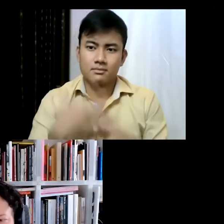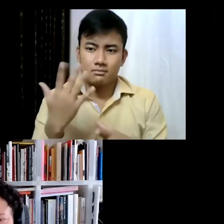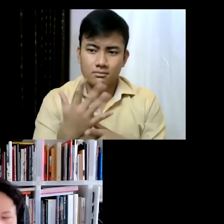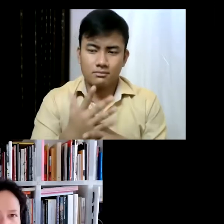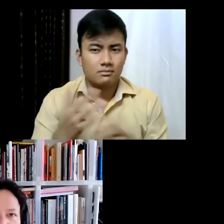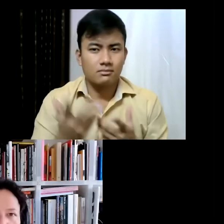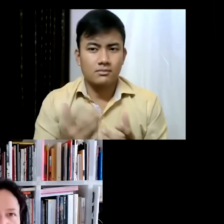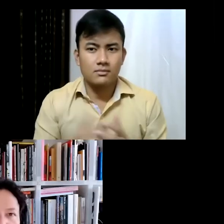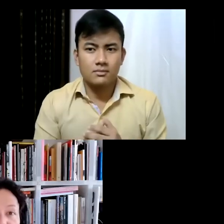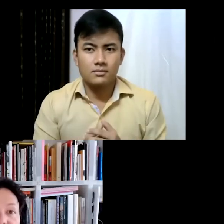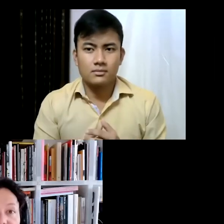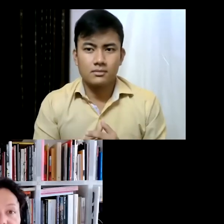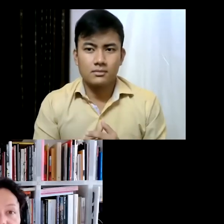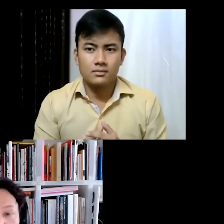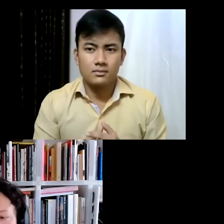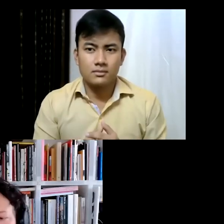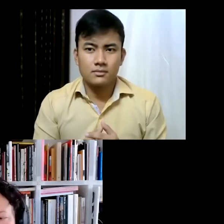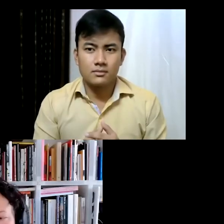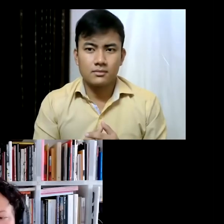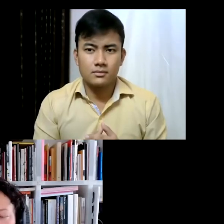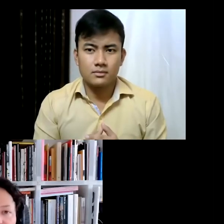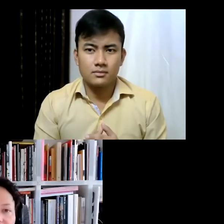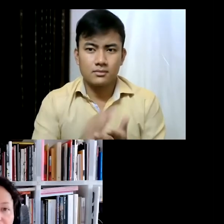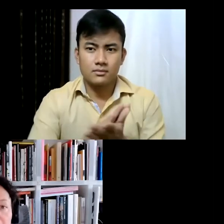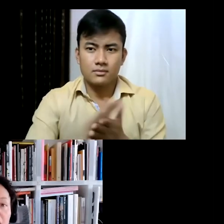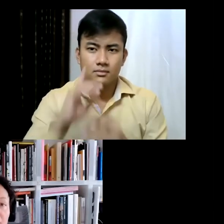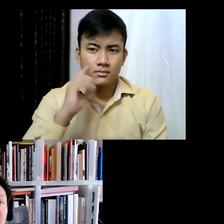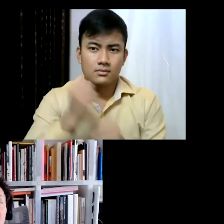if you're familiar with where the High Line is in New York City, it's located... part of it is in